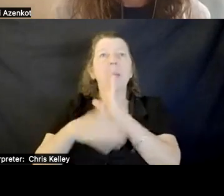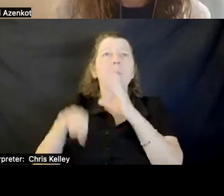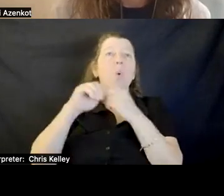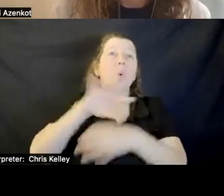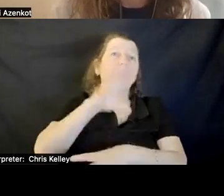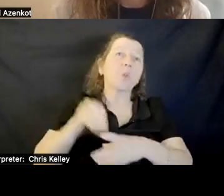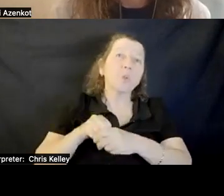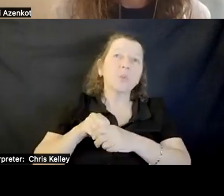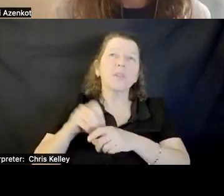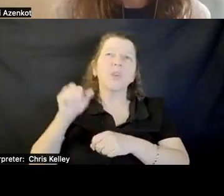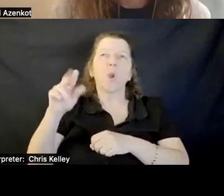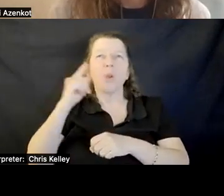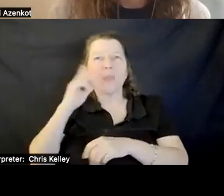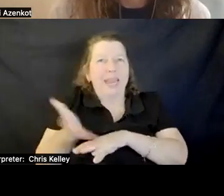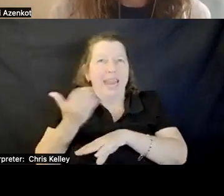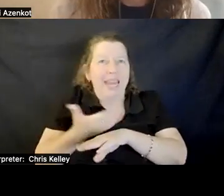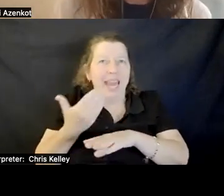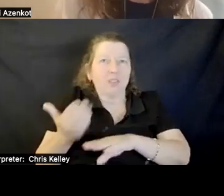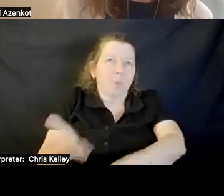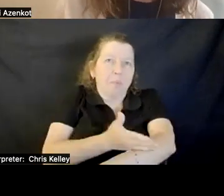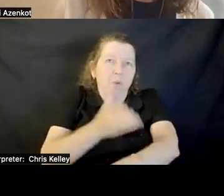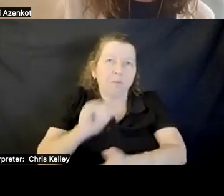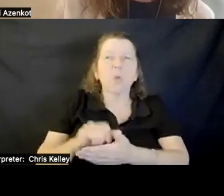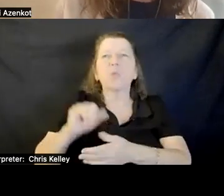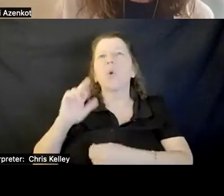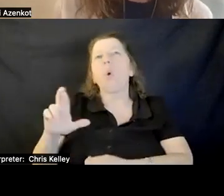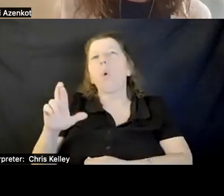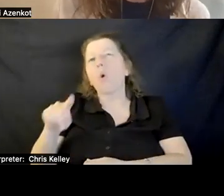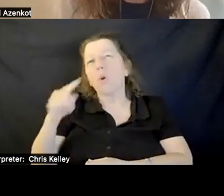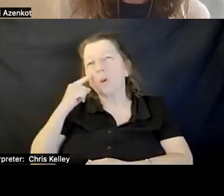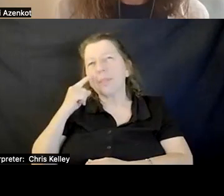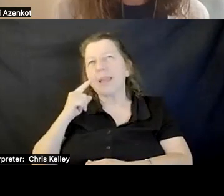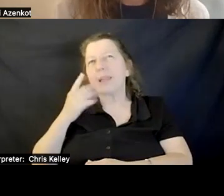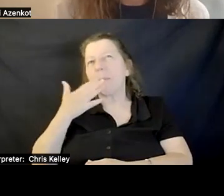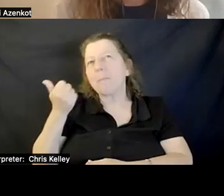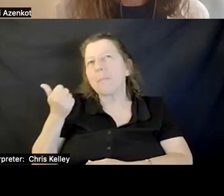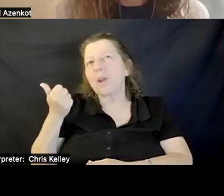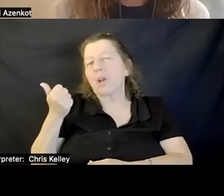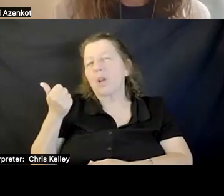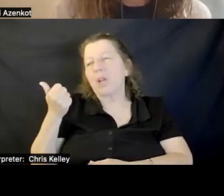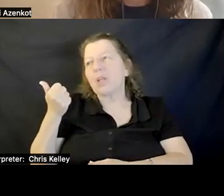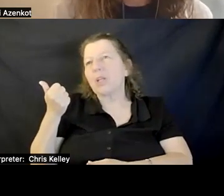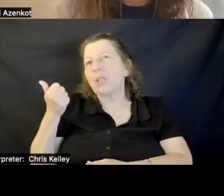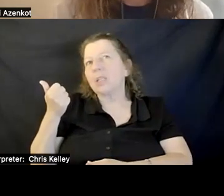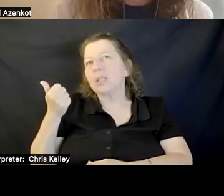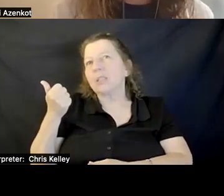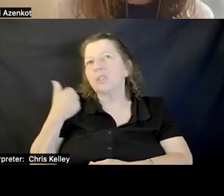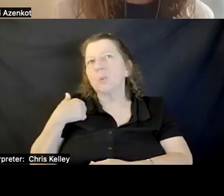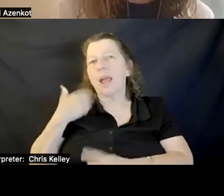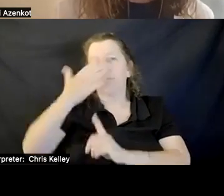enhance those, or do you think it is actually useful to have custom-made platforms for